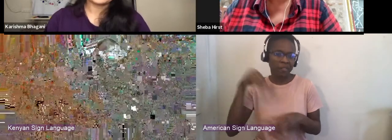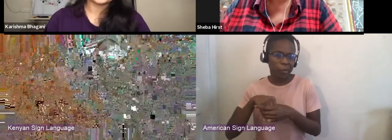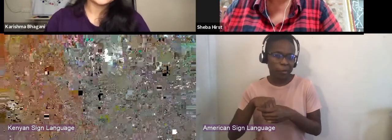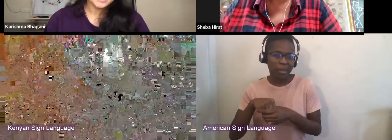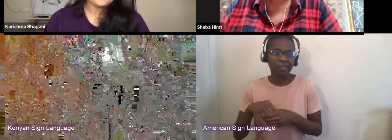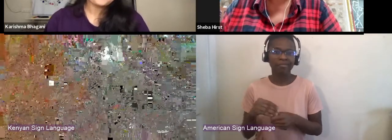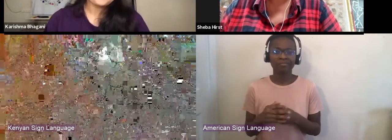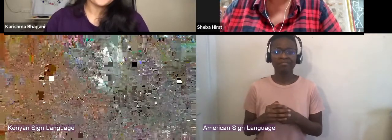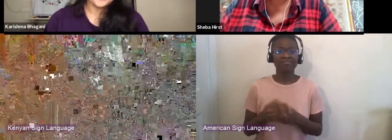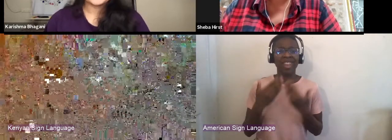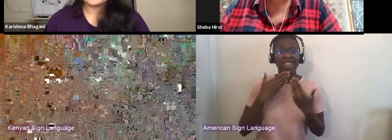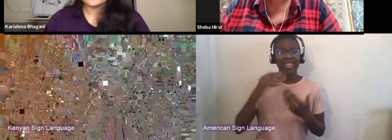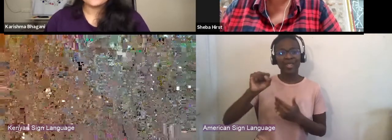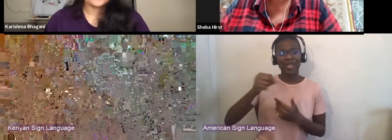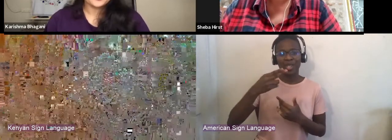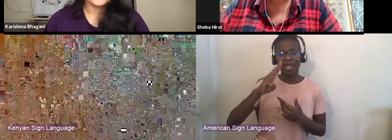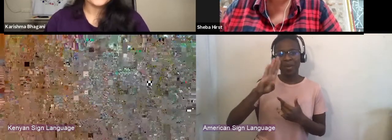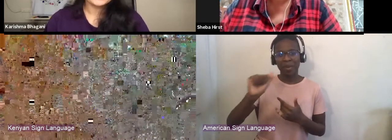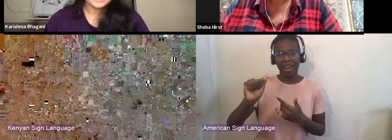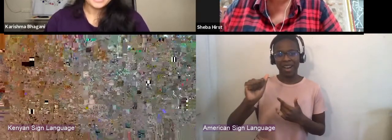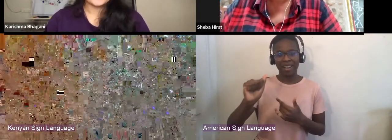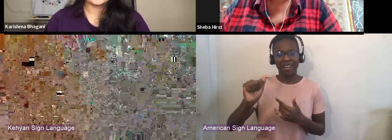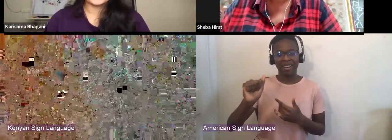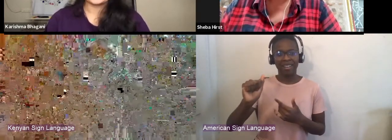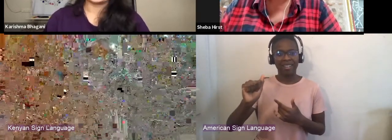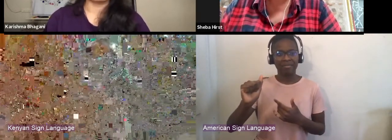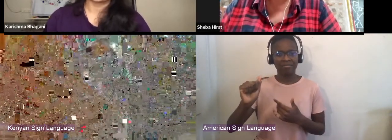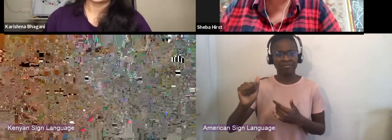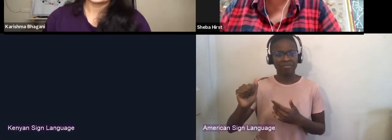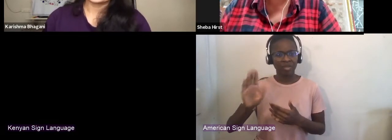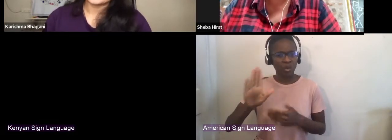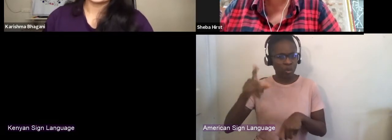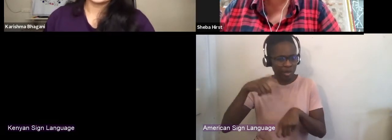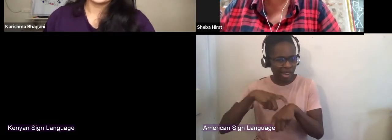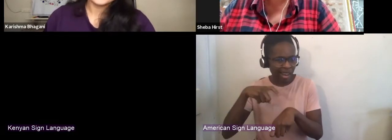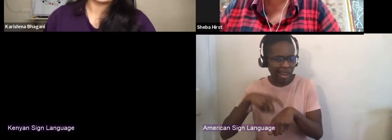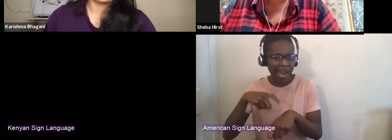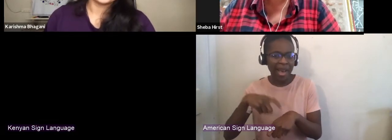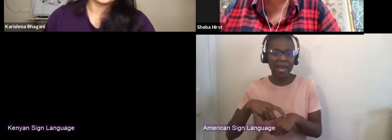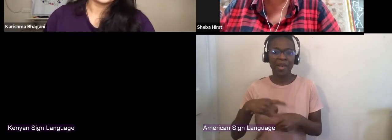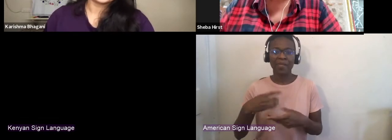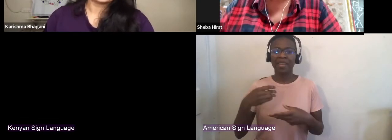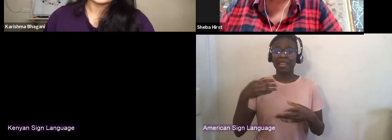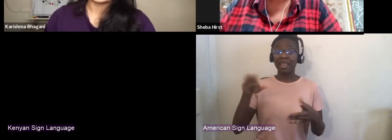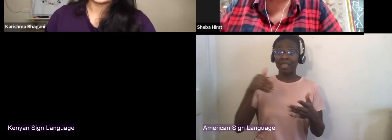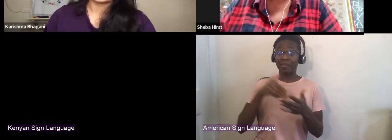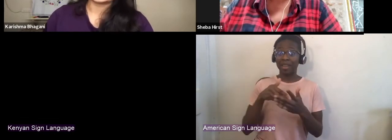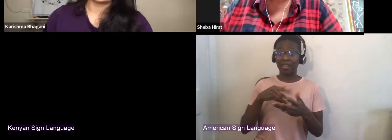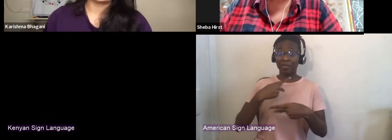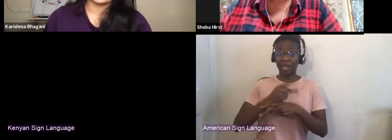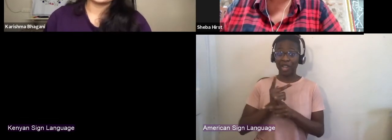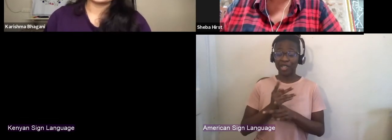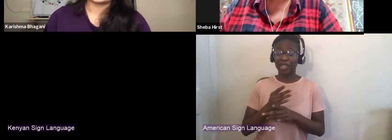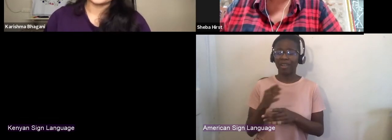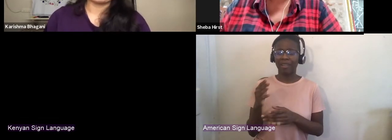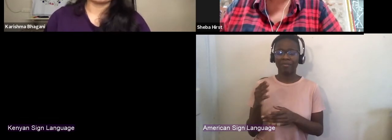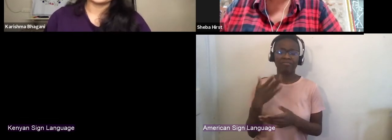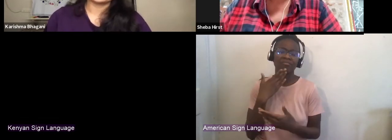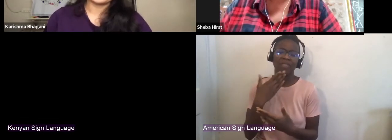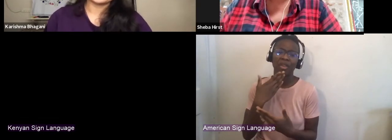for giving us your time buying in the middle of production. Thank you really for dedicating this time to speak